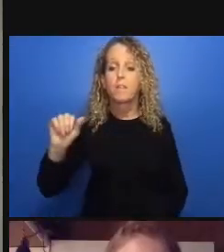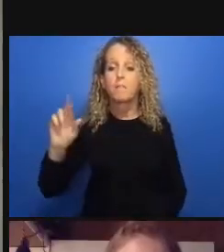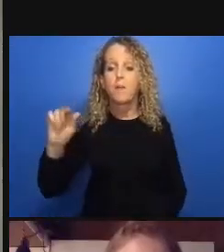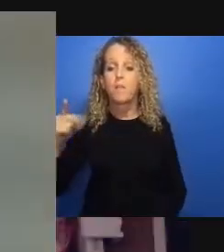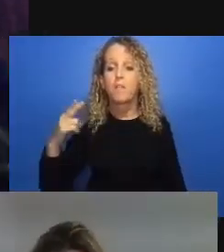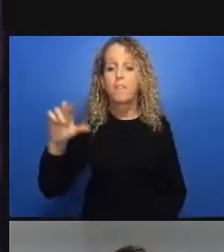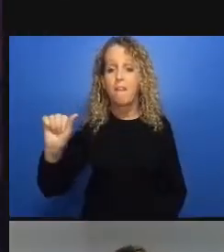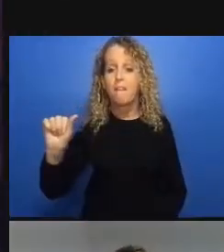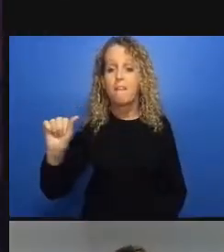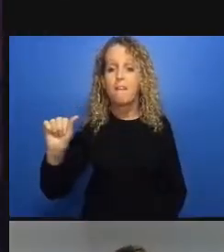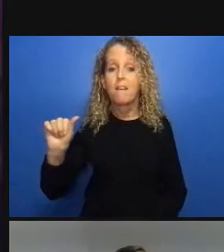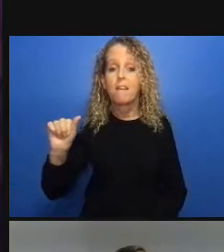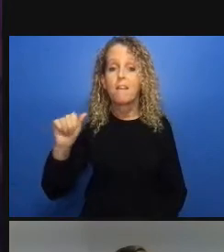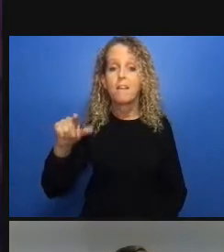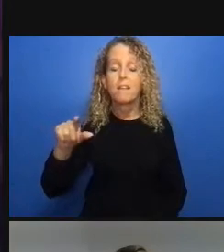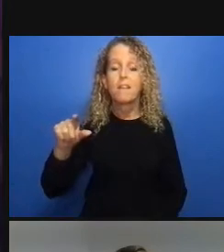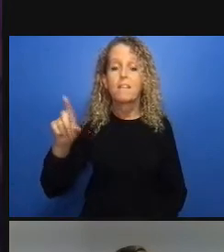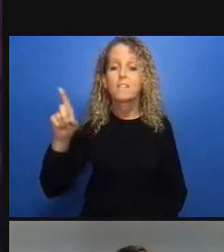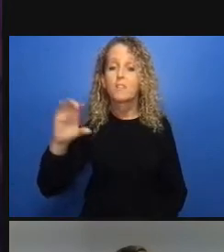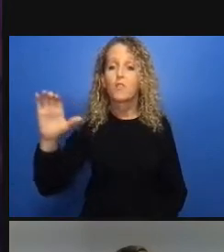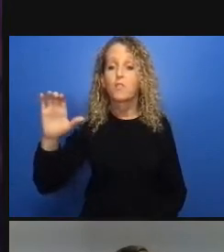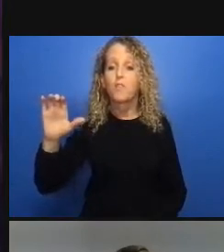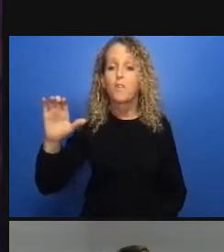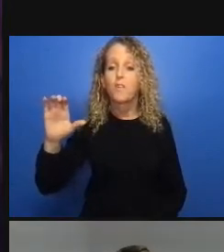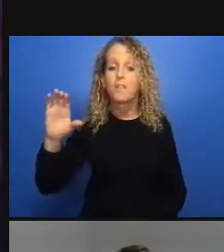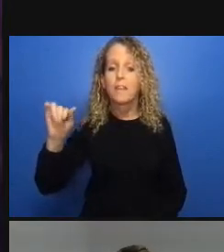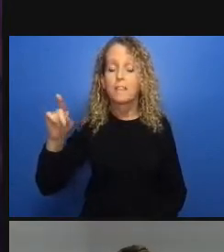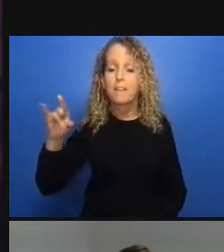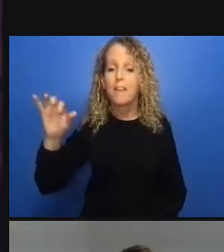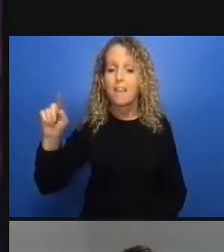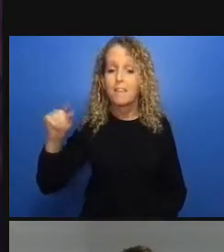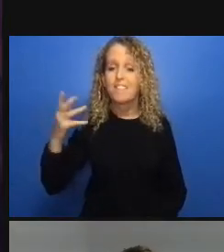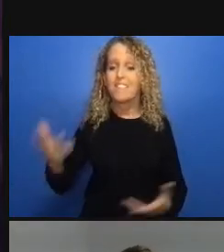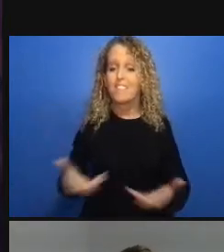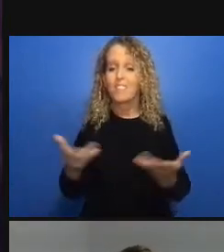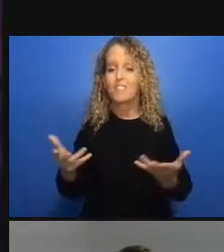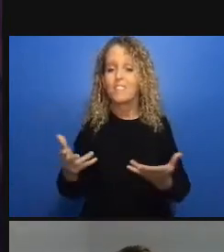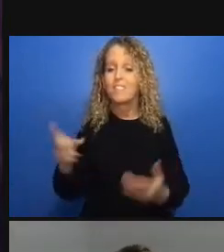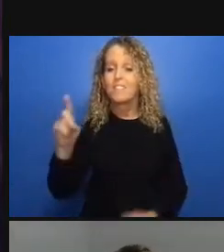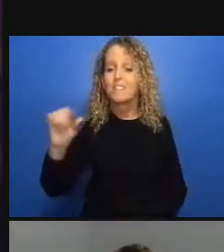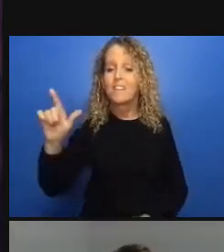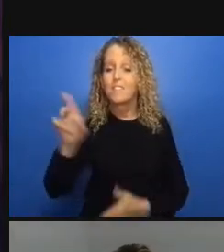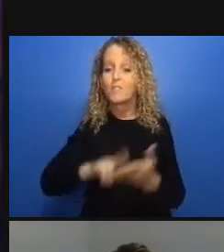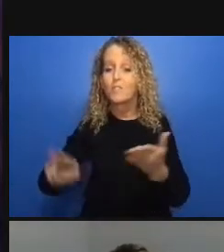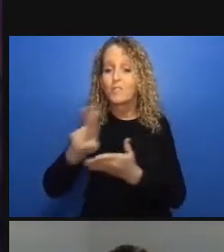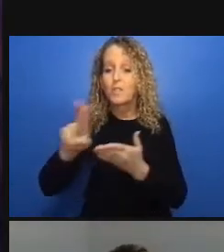to end poverty to end discrimination because we all benefit from keeping keeping each other well